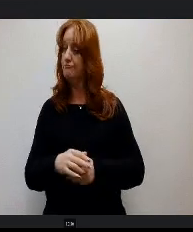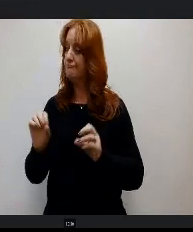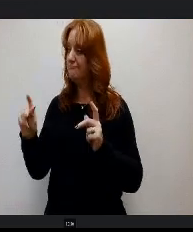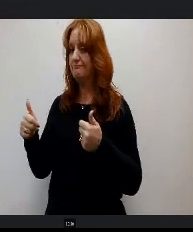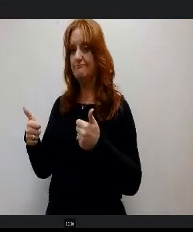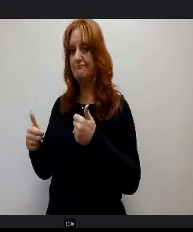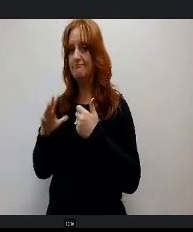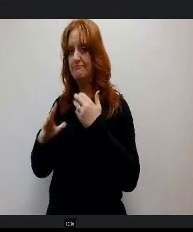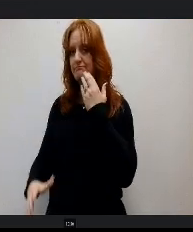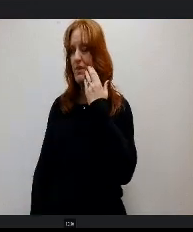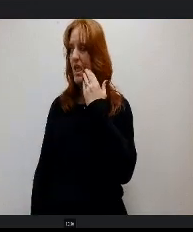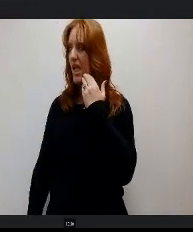Thank you all.